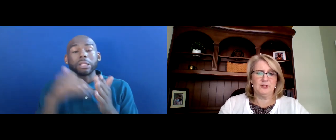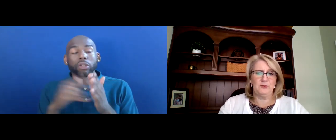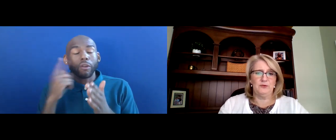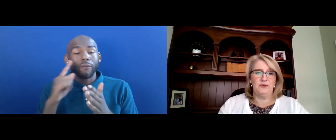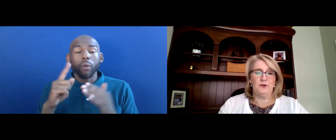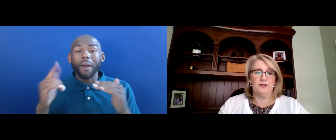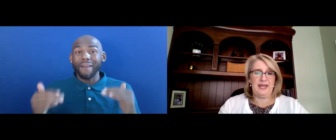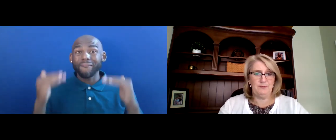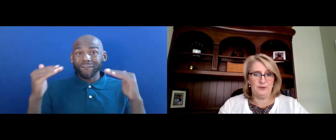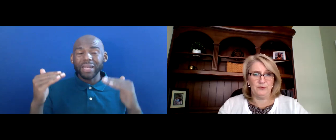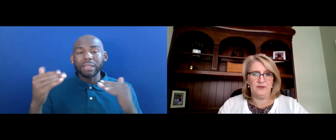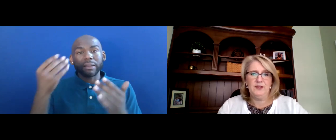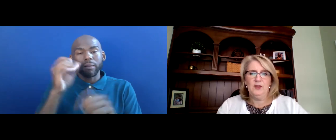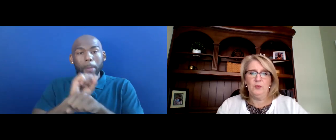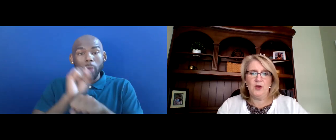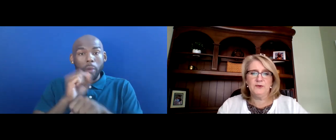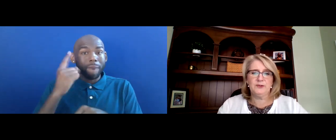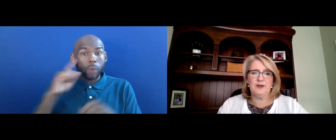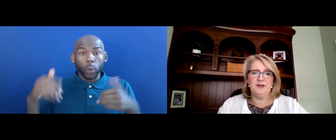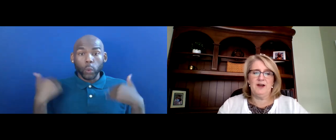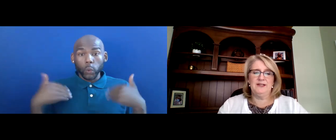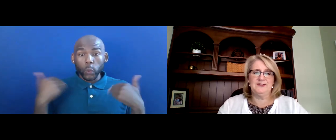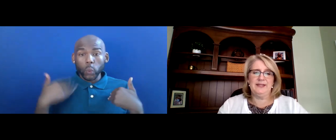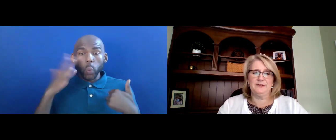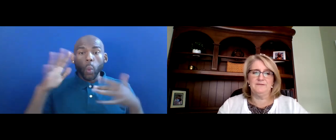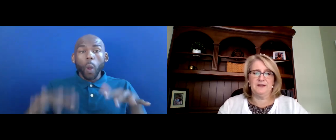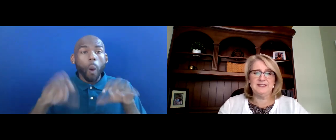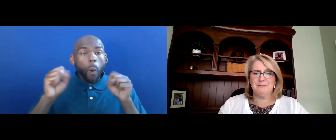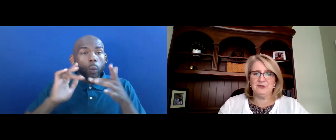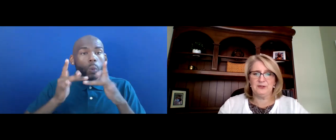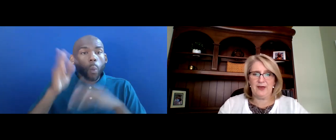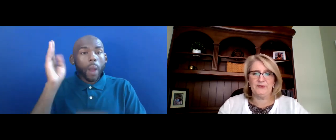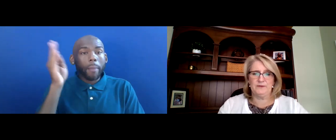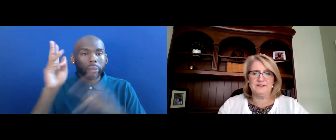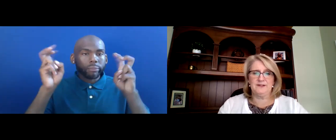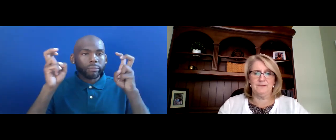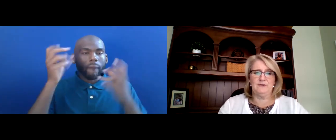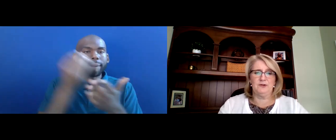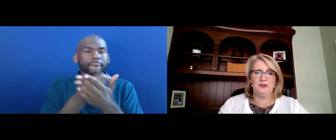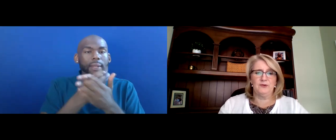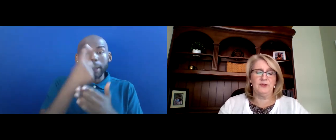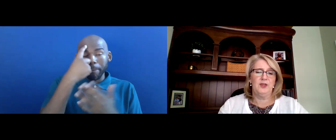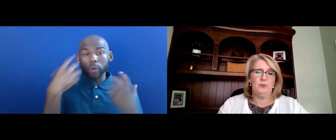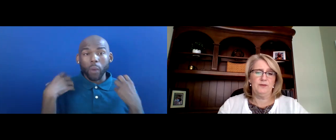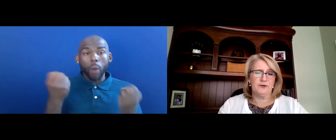FOR YOUTH WILL HOST THE WEBINAR ENTITLED FUNDING MENTAL HEALTH SERVICE DELIVERY FOR YOUTH